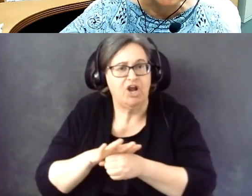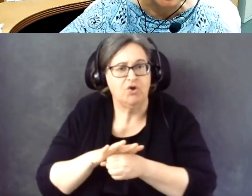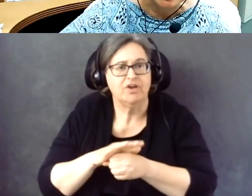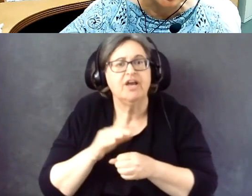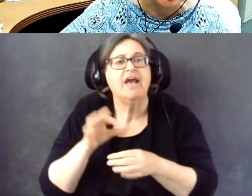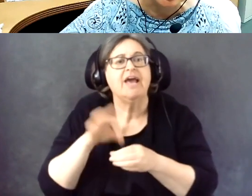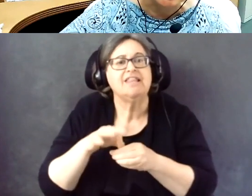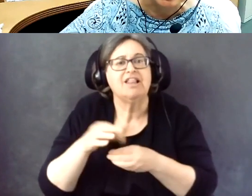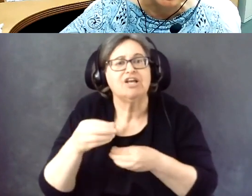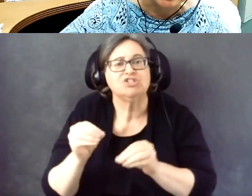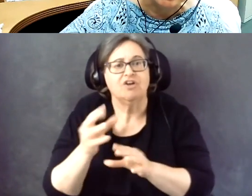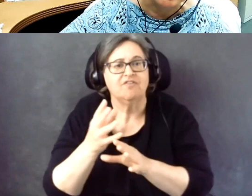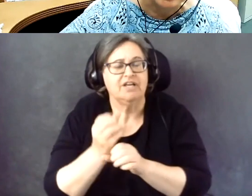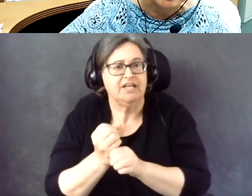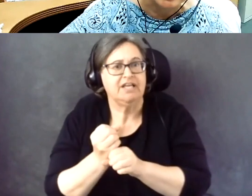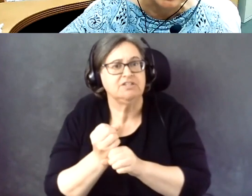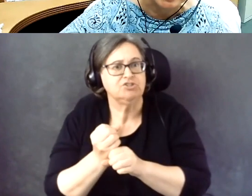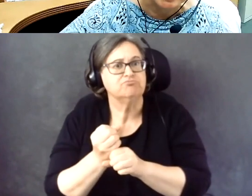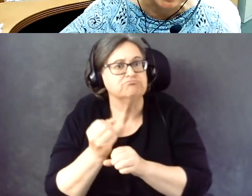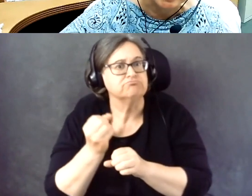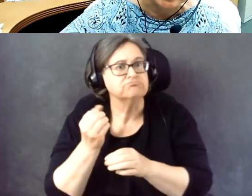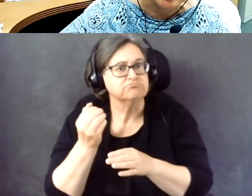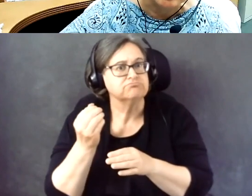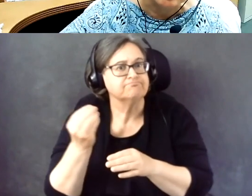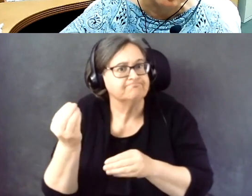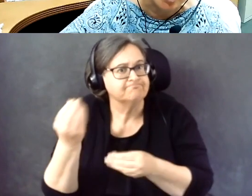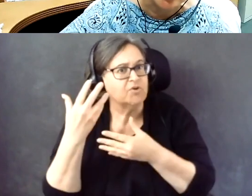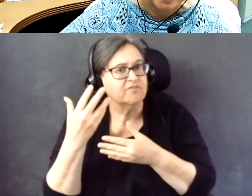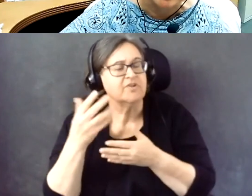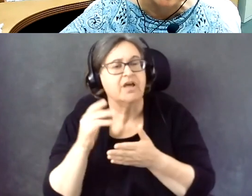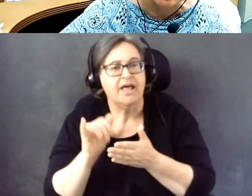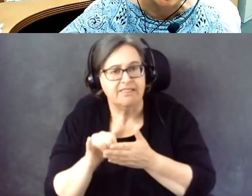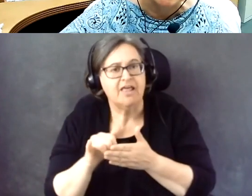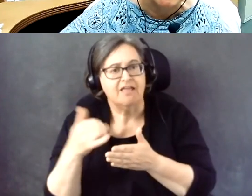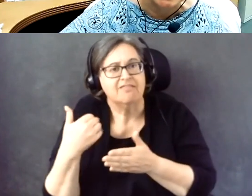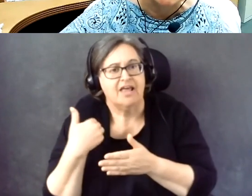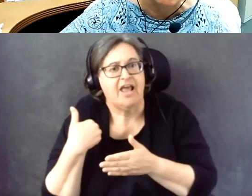a notification that there is a marked ballot ready to be downloaded.